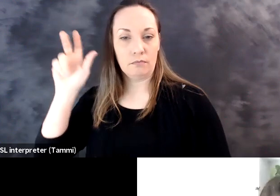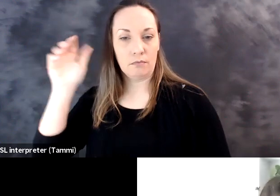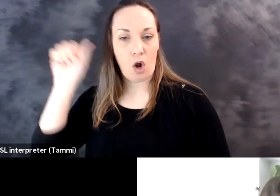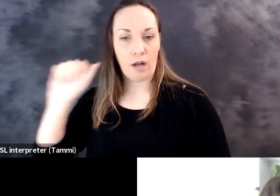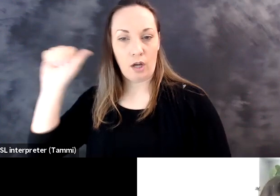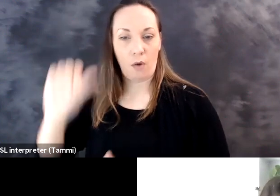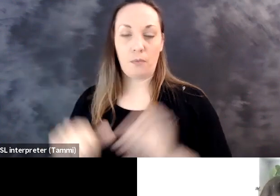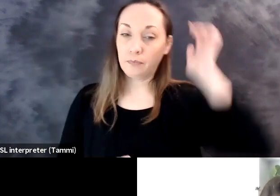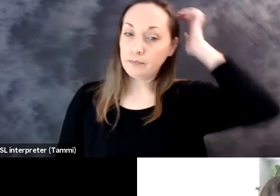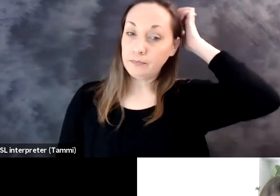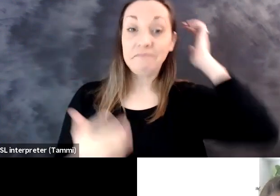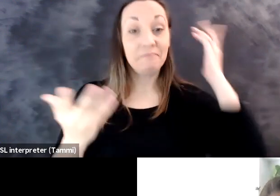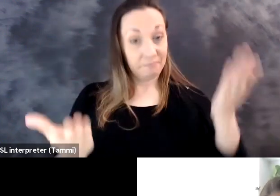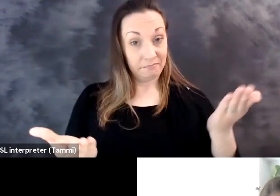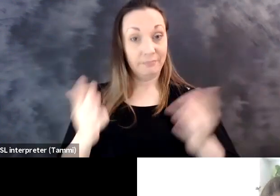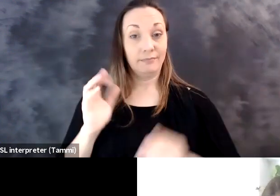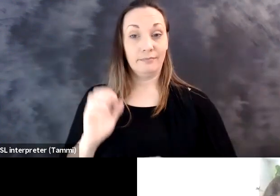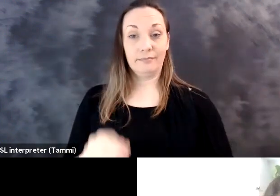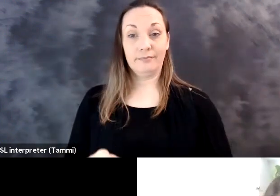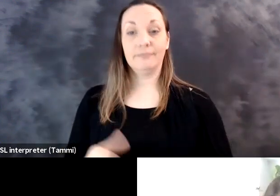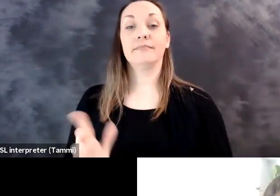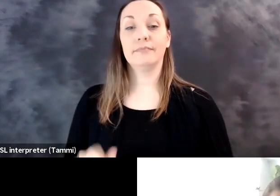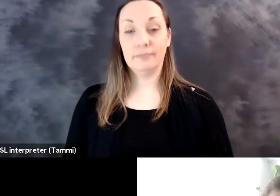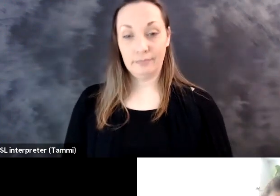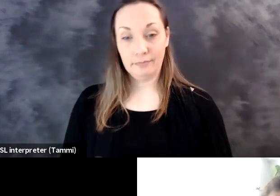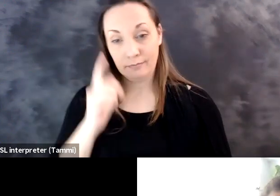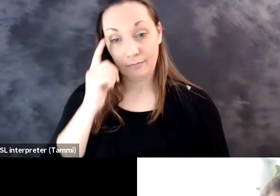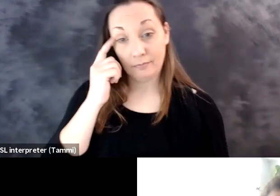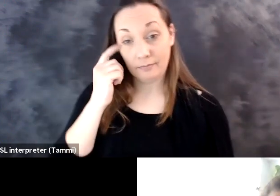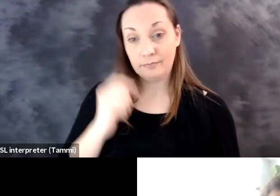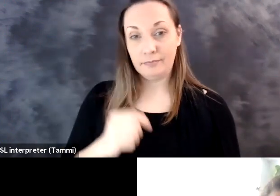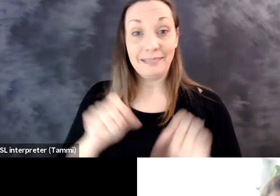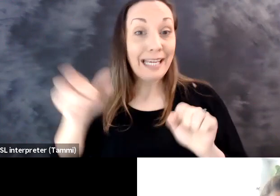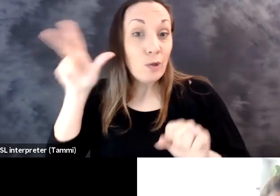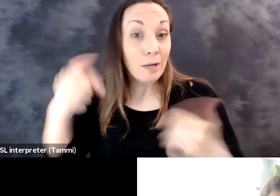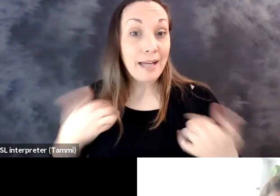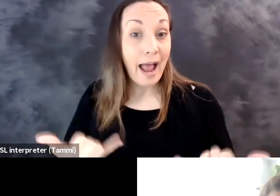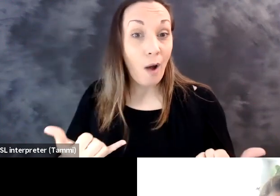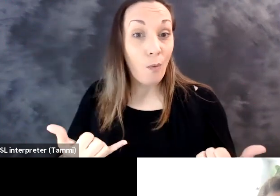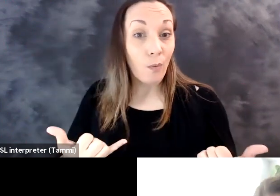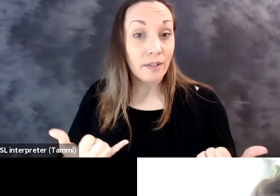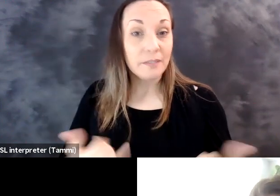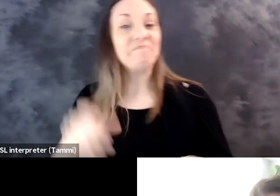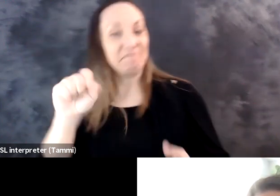one of our presenter's audio. And she is back. Maria.